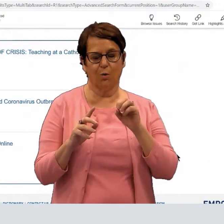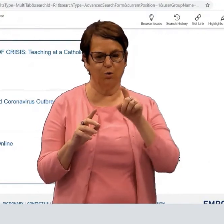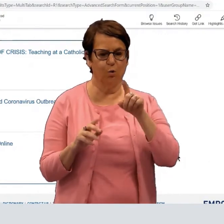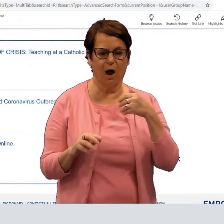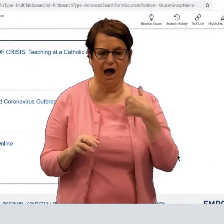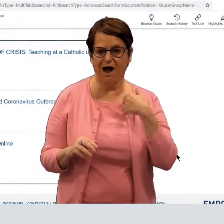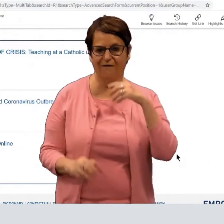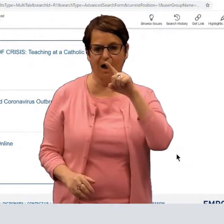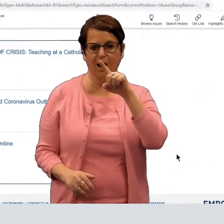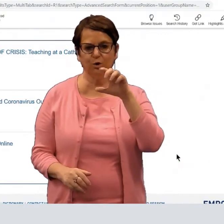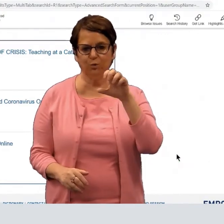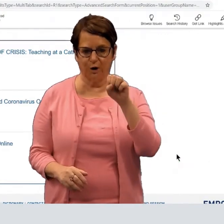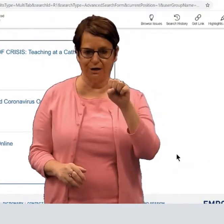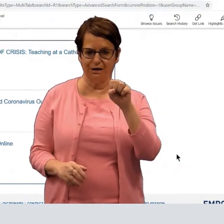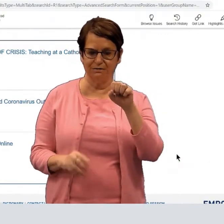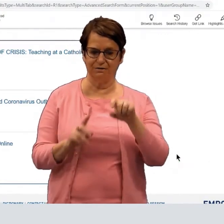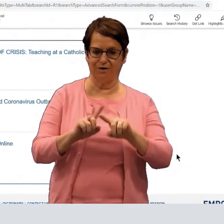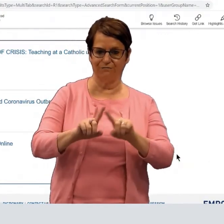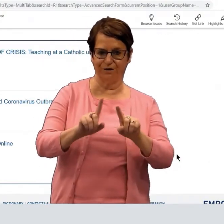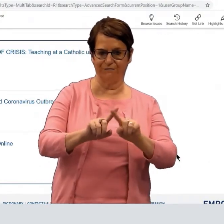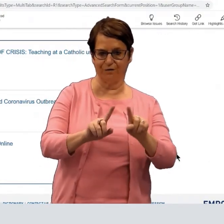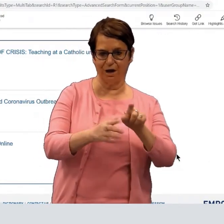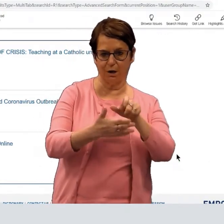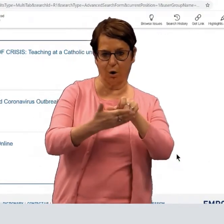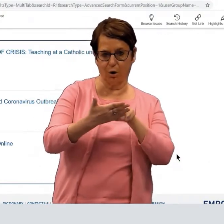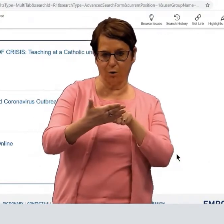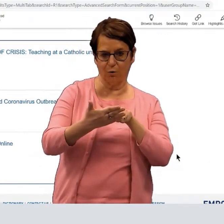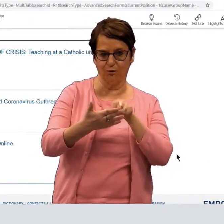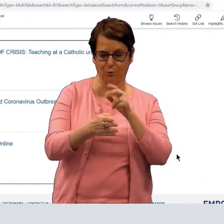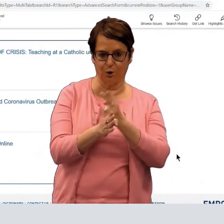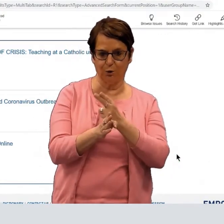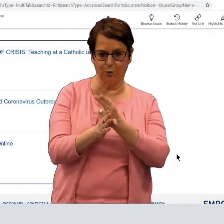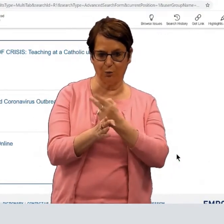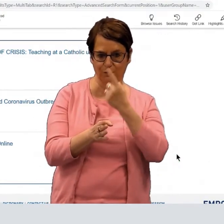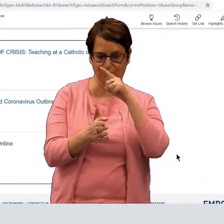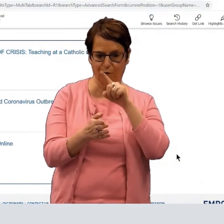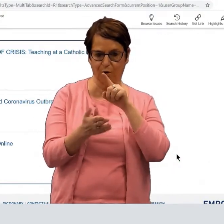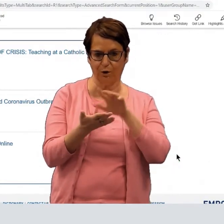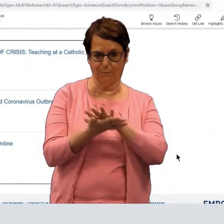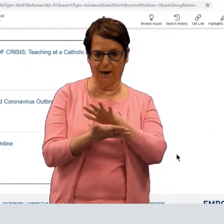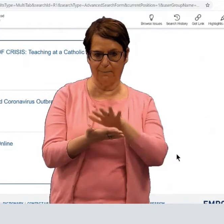So you have hundreds of different articles that you can use for your papers.